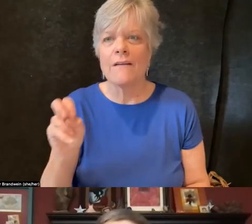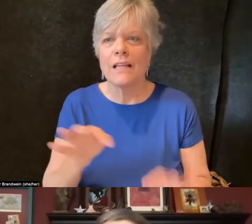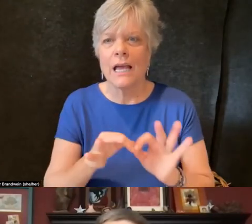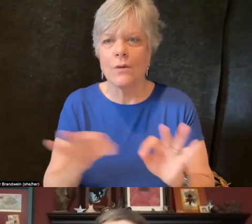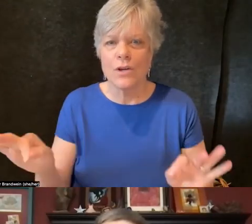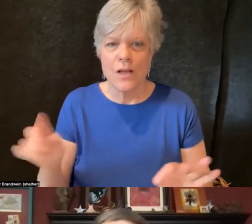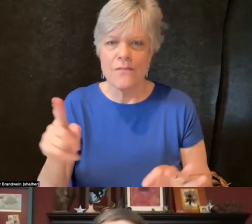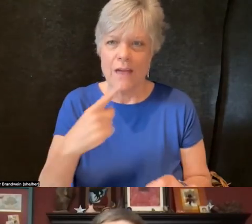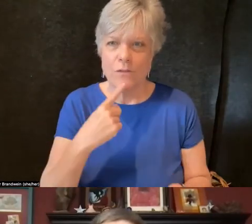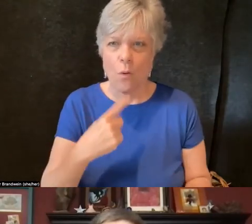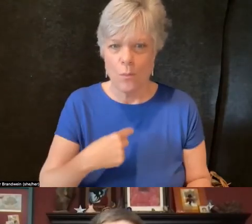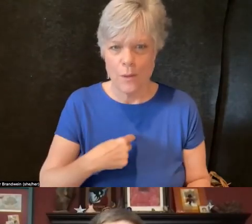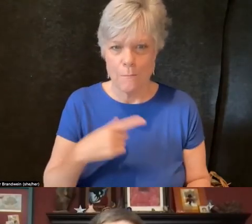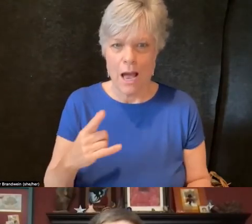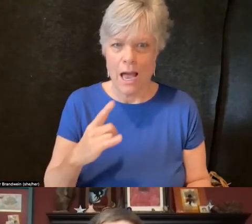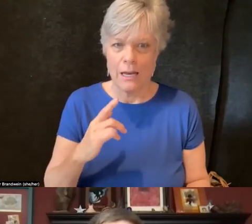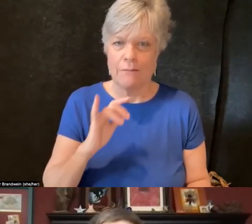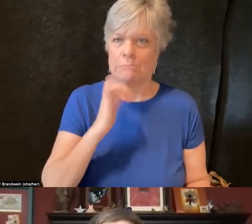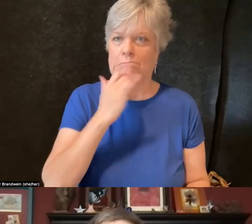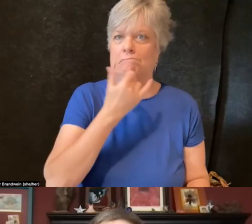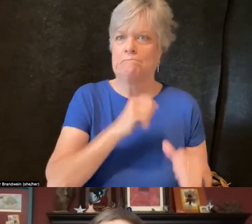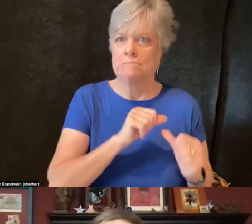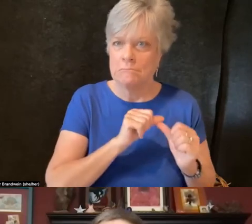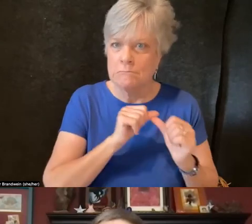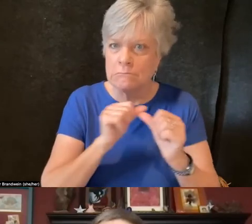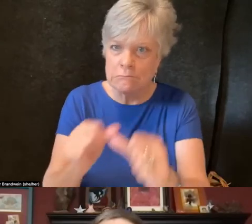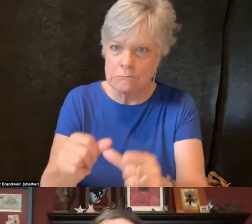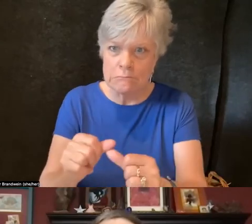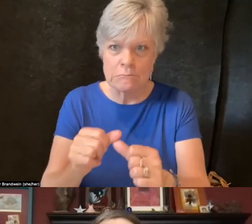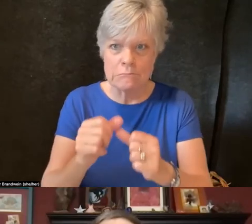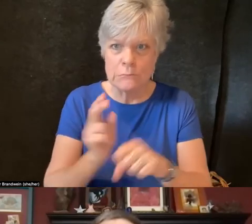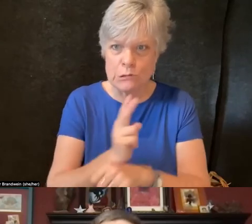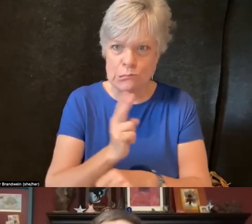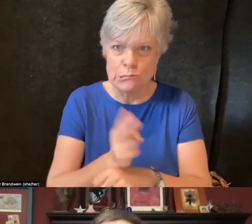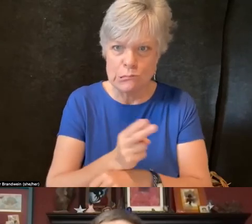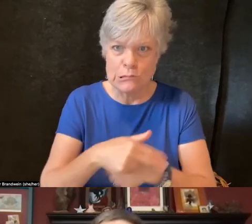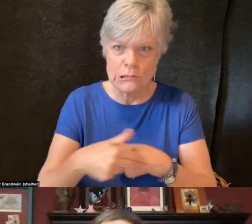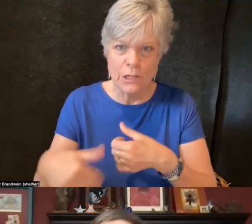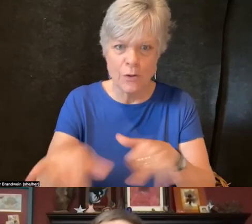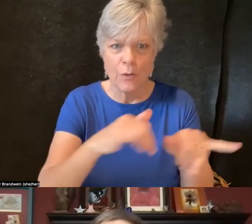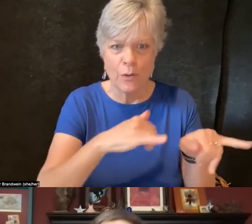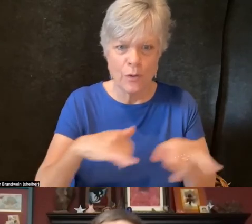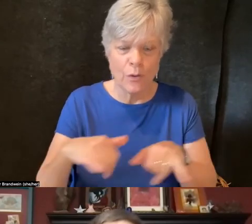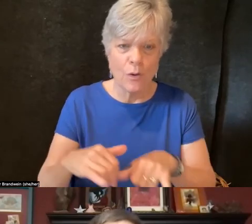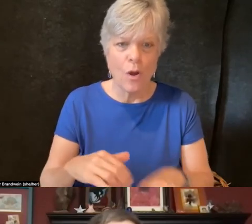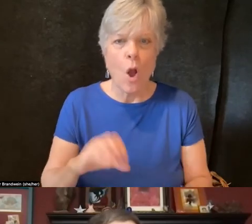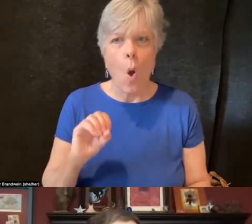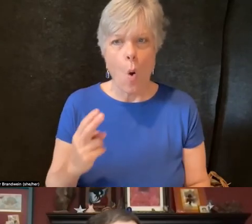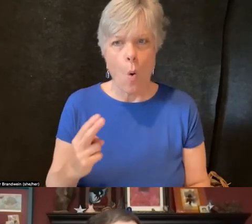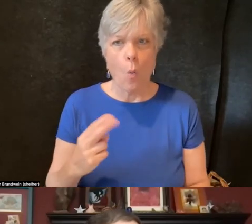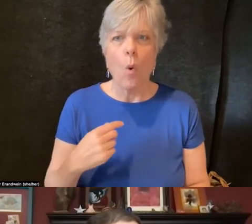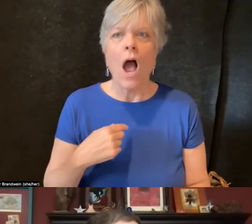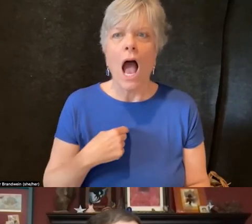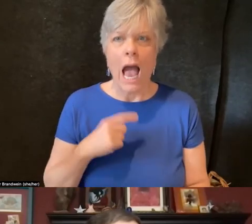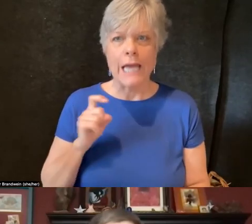that I might have inadvertently perpetuated when I was young. Oh, I should be quiet and work hard